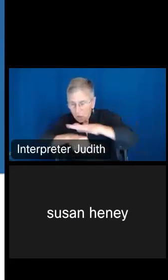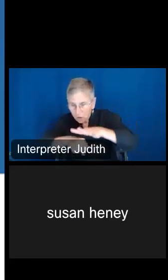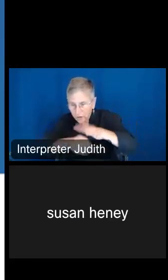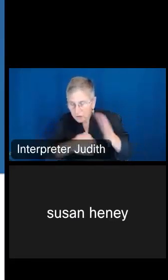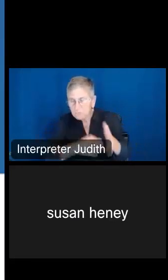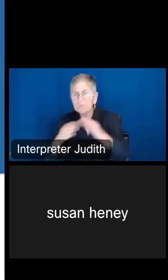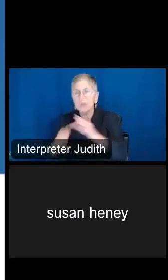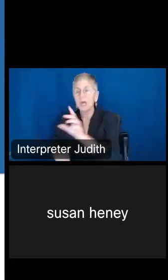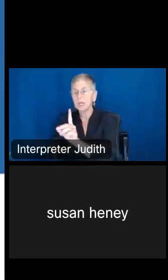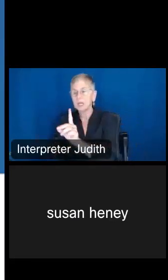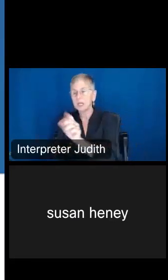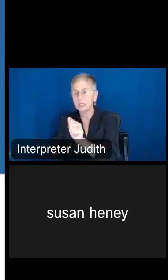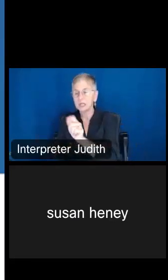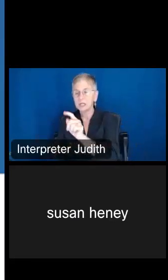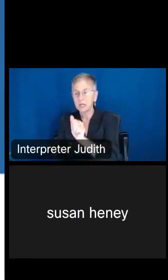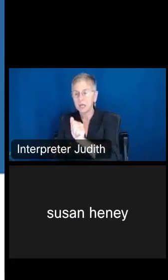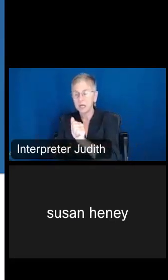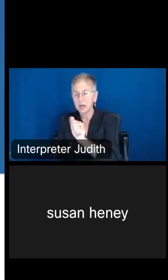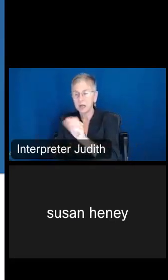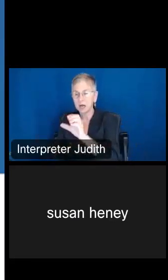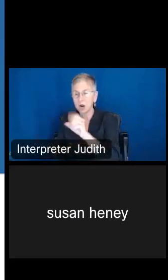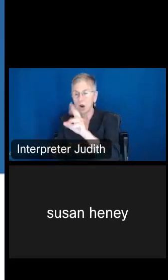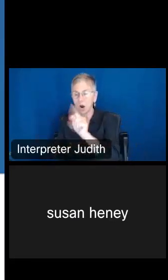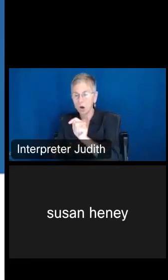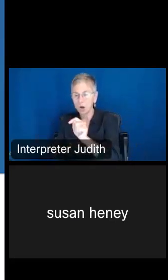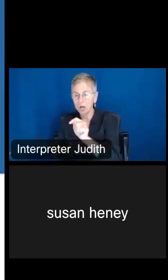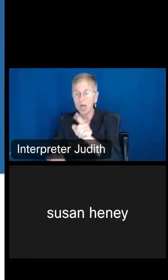you're going to recode. That's when I deselected and selected the different survey answers.